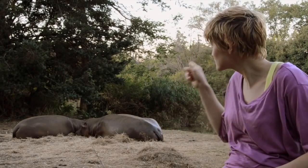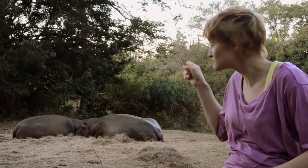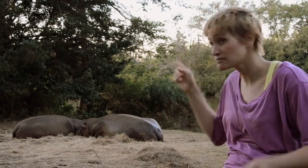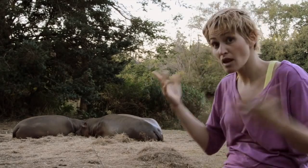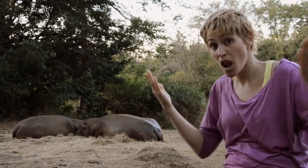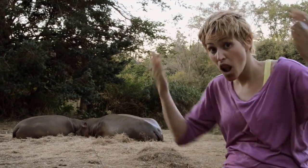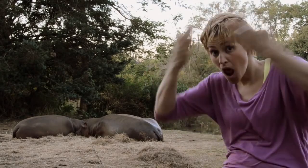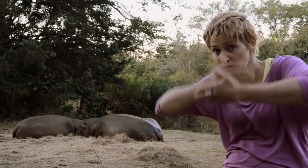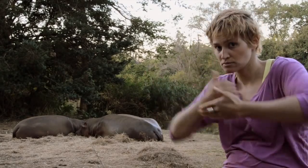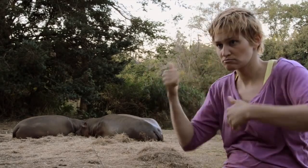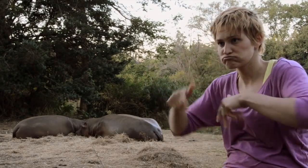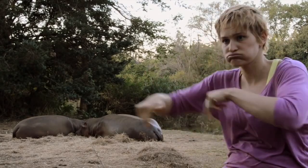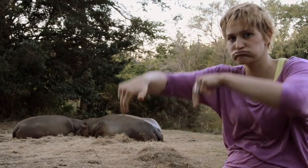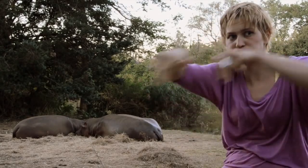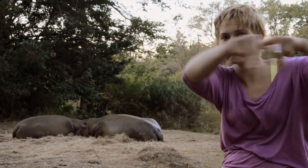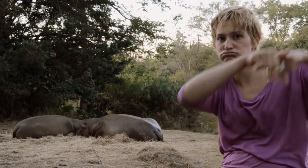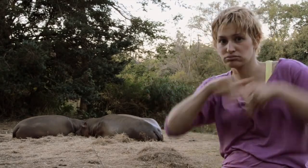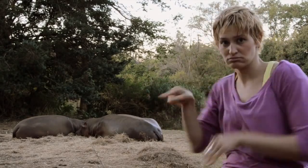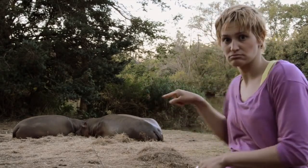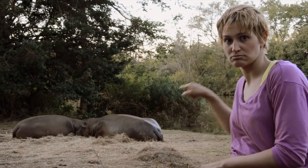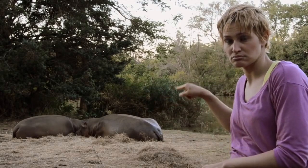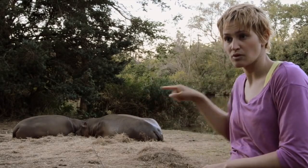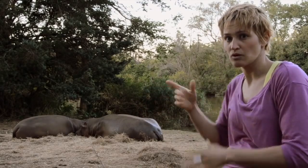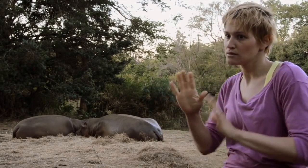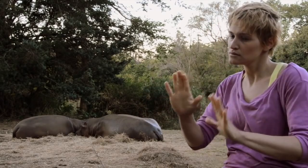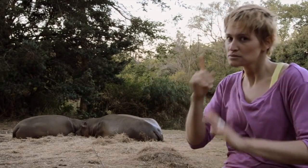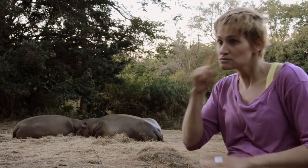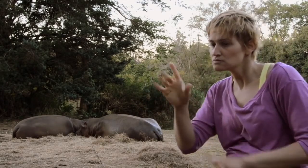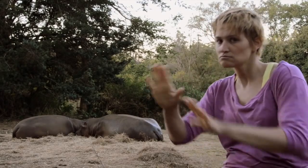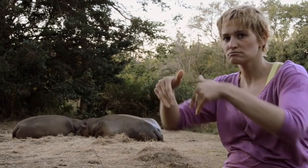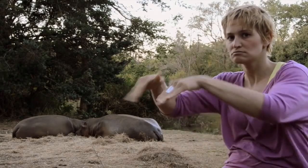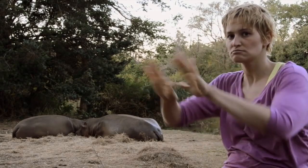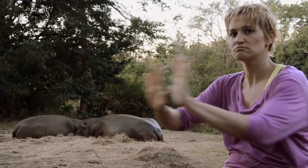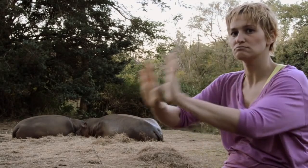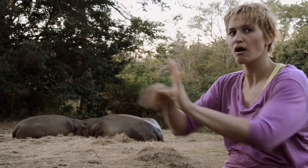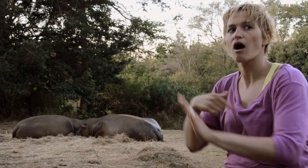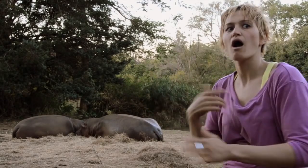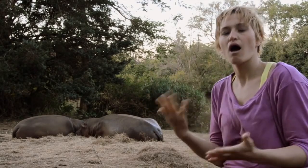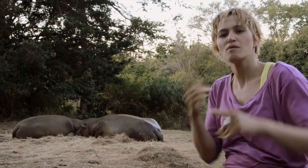guns patrolling and was told that the hippos often roam freely at night and the guards